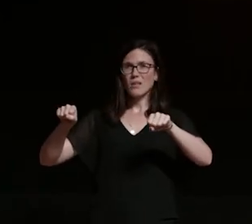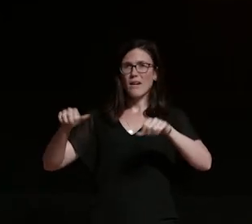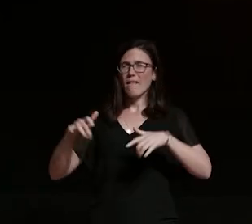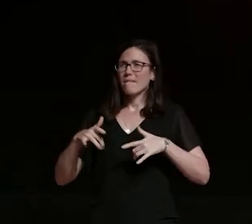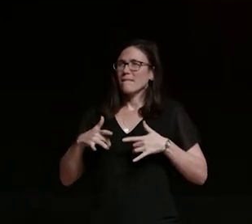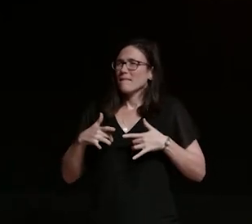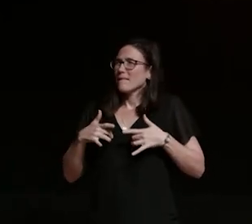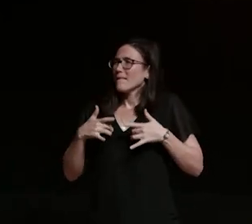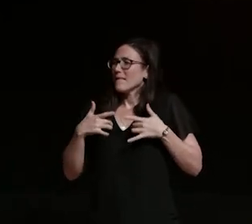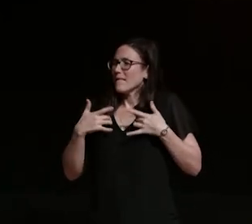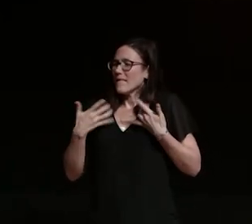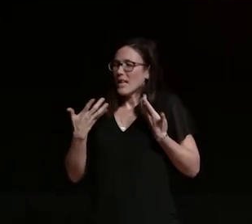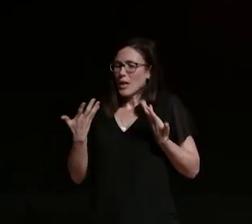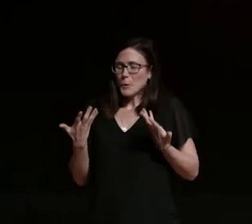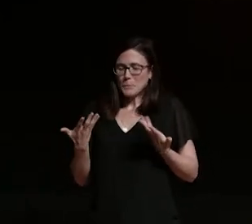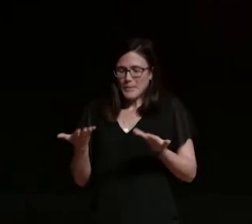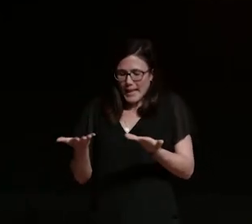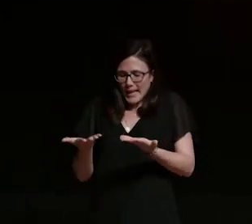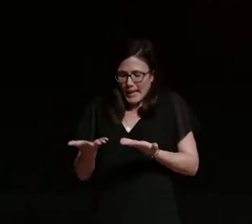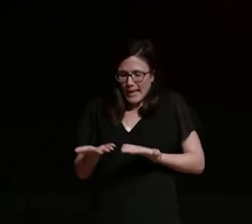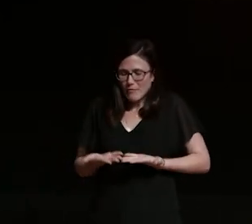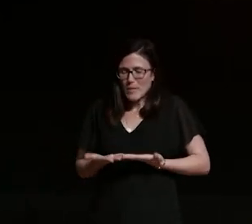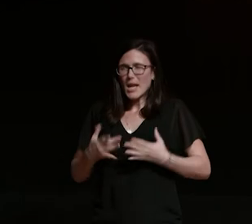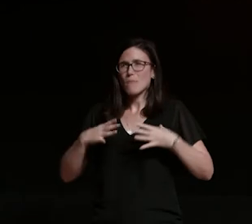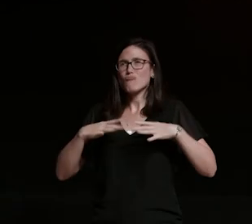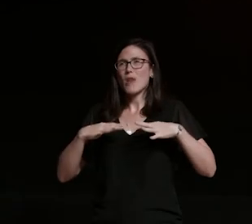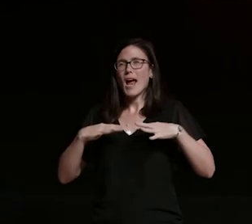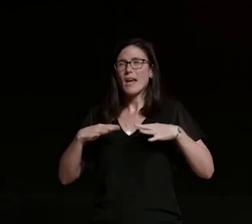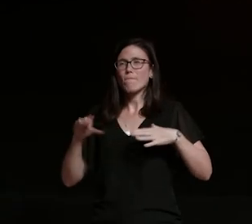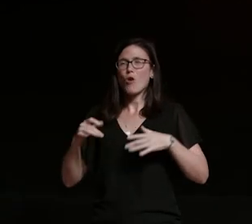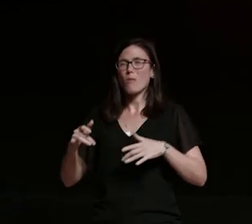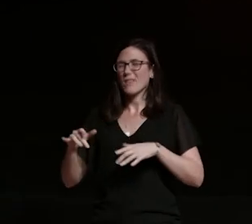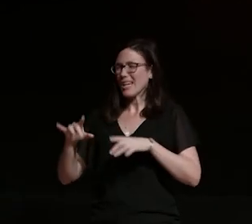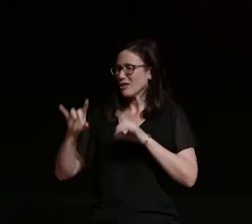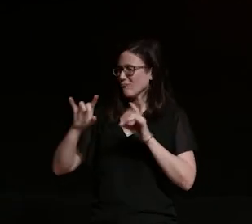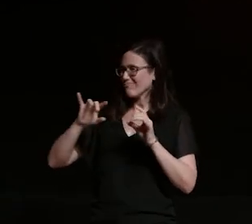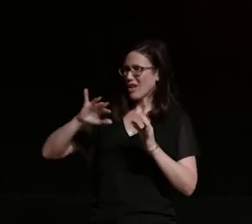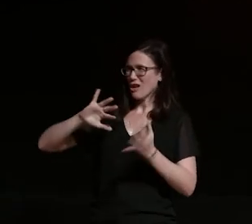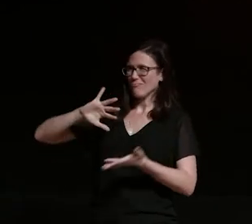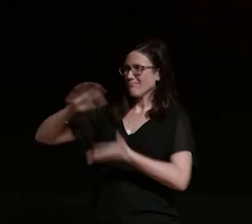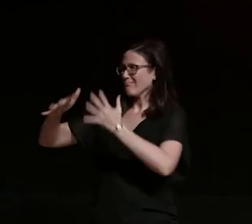giving myself a moment out of my crazy chaotic life it's another form of meditation for me where